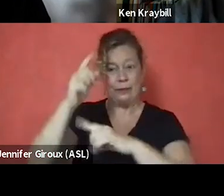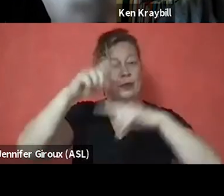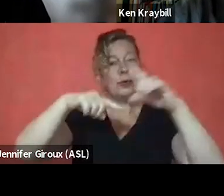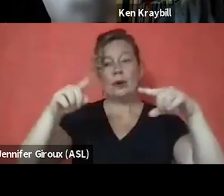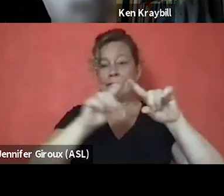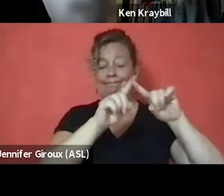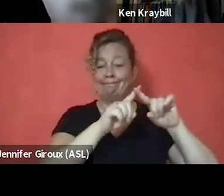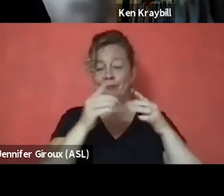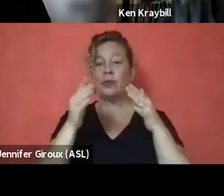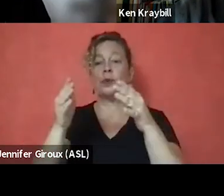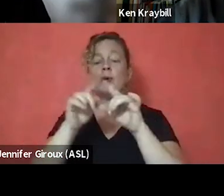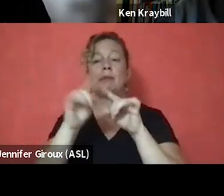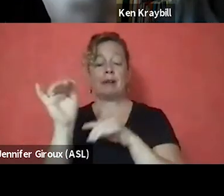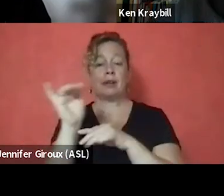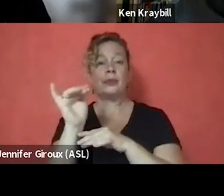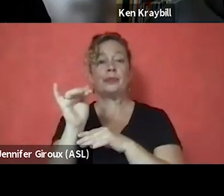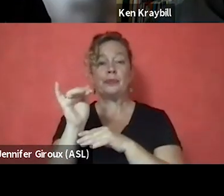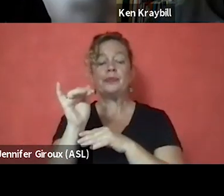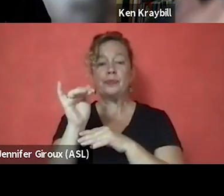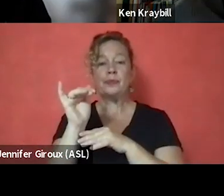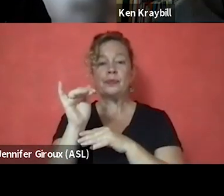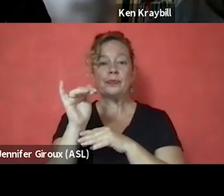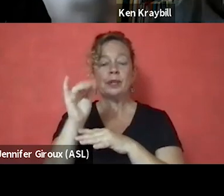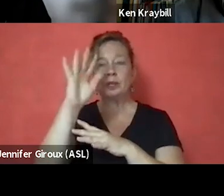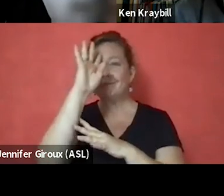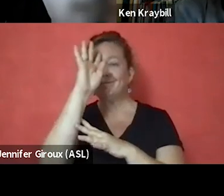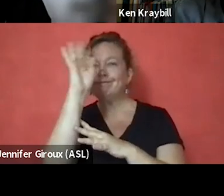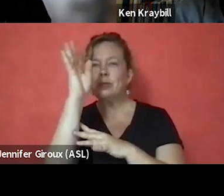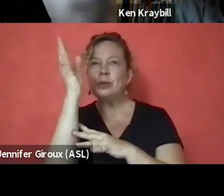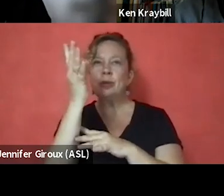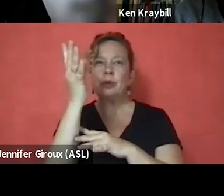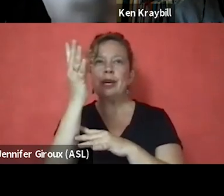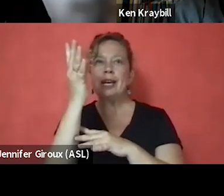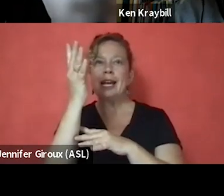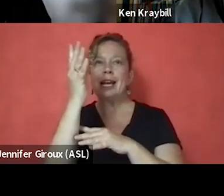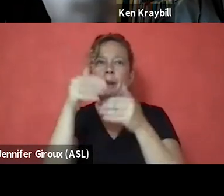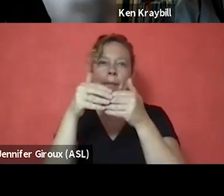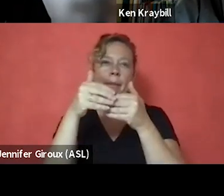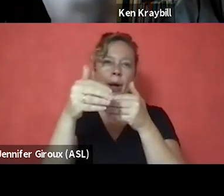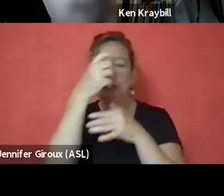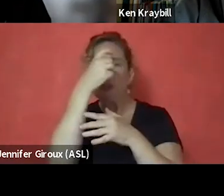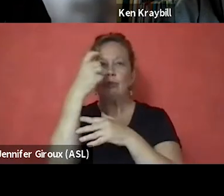but have also kind of created a certain post-traumatic growth out of that.